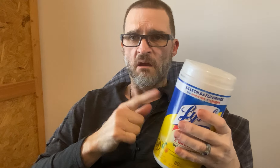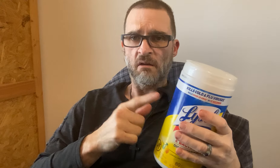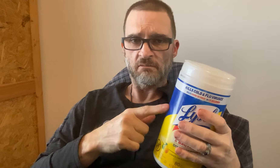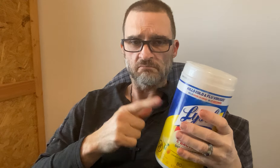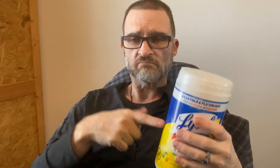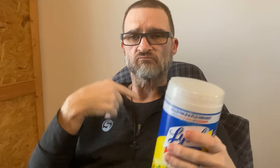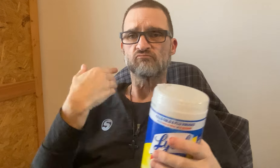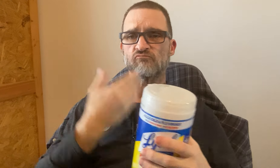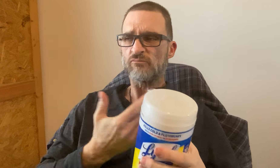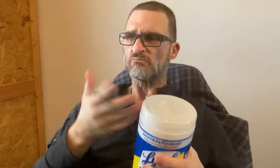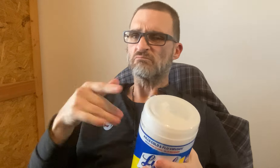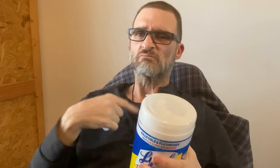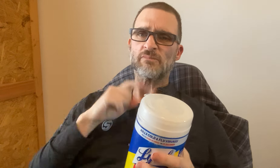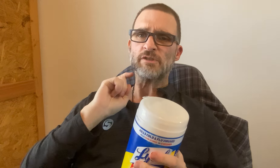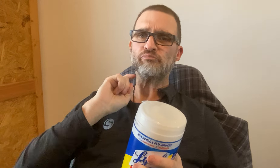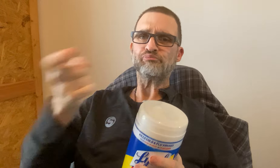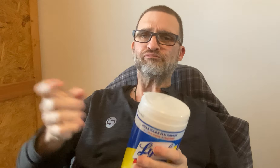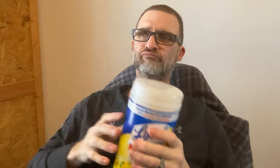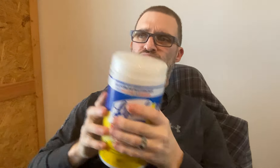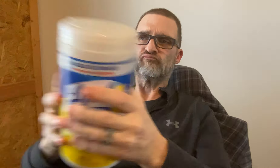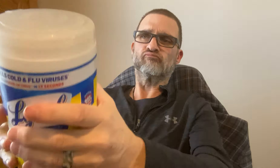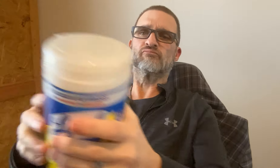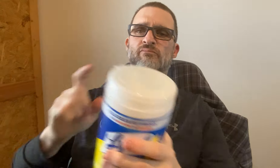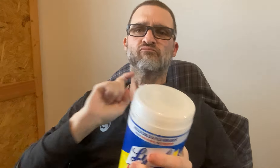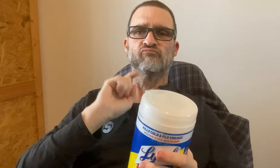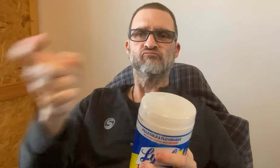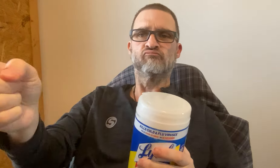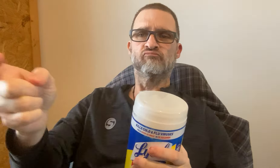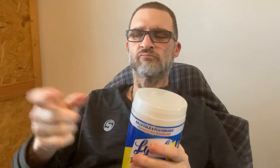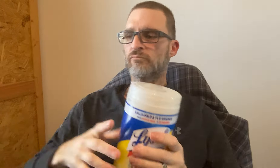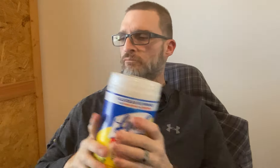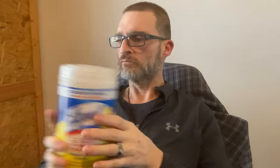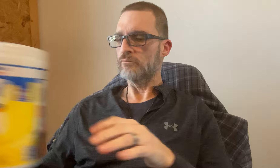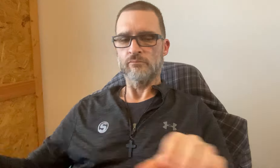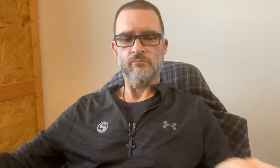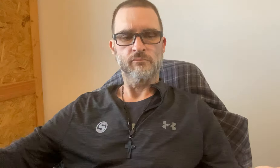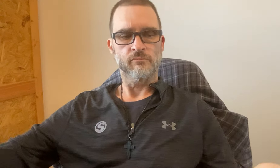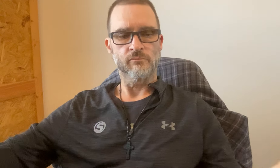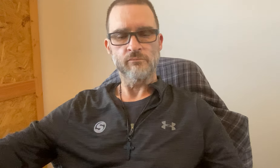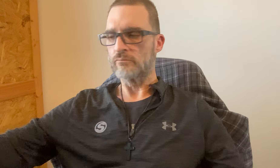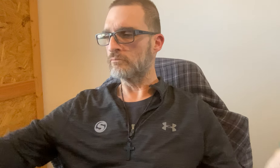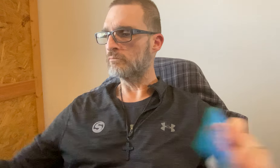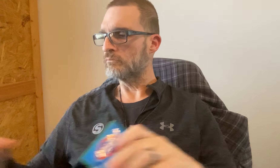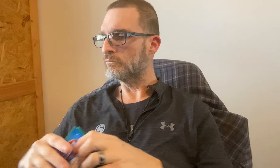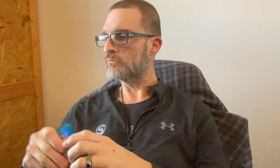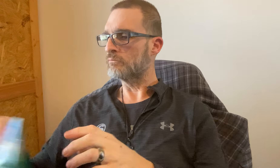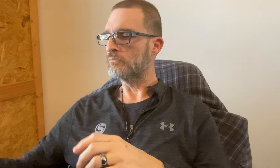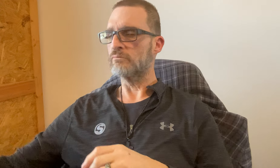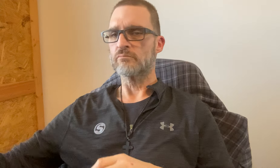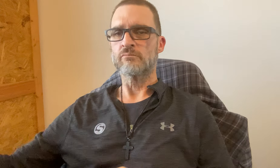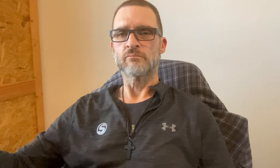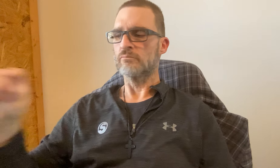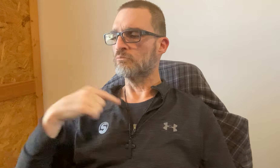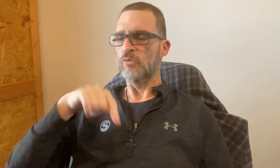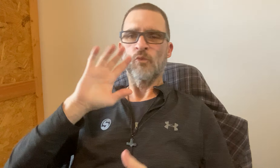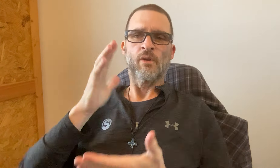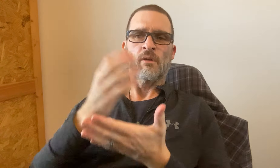Buy 1 and when you arrive -- let someone know you're donating it.